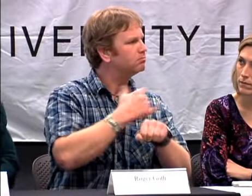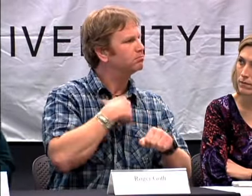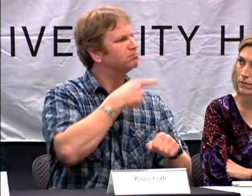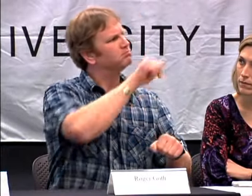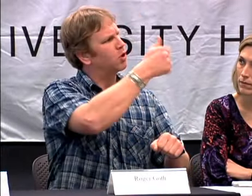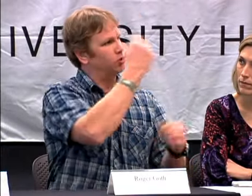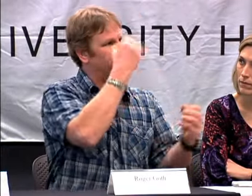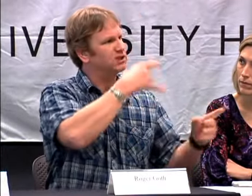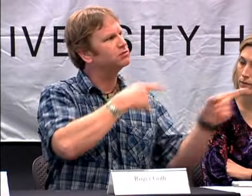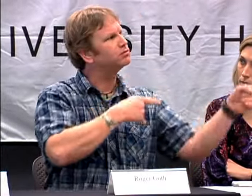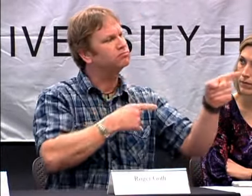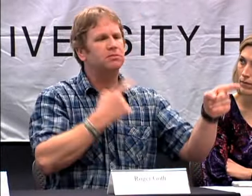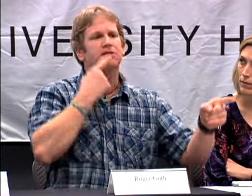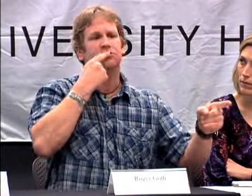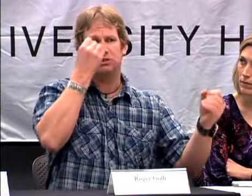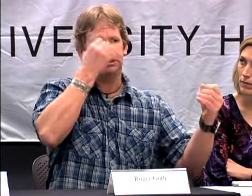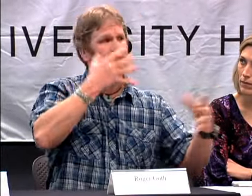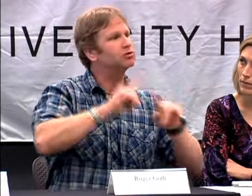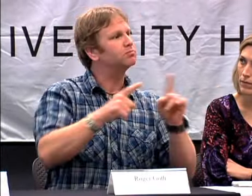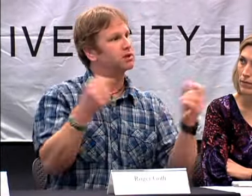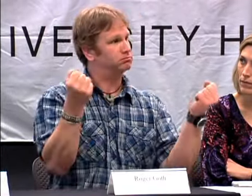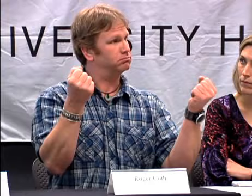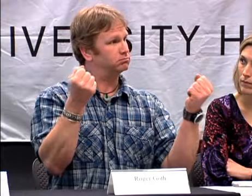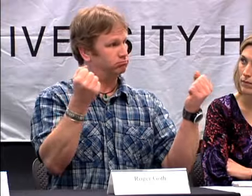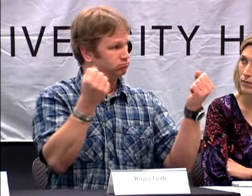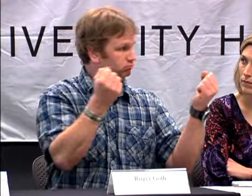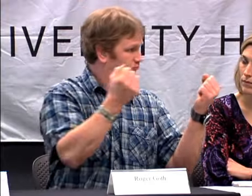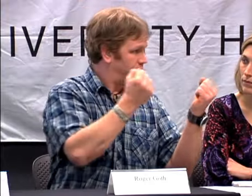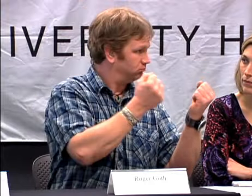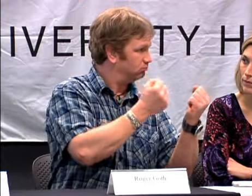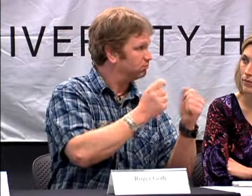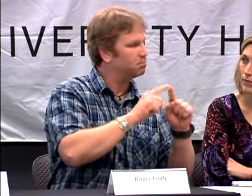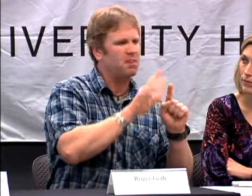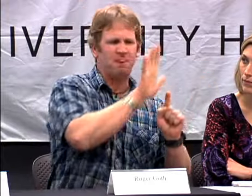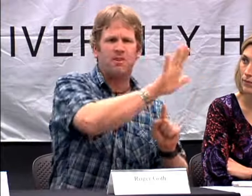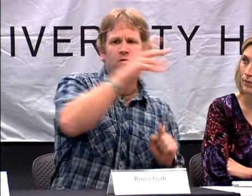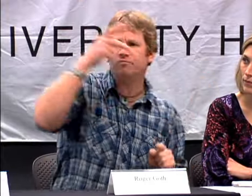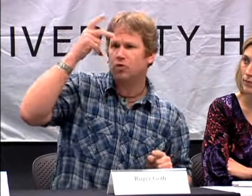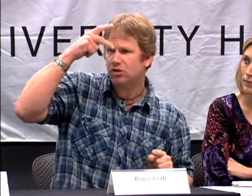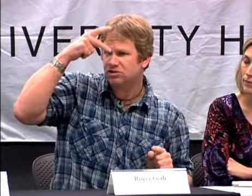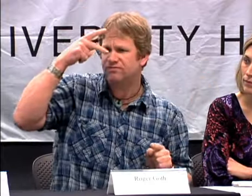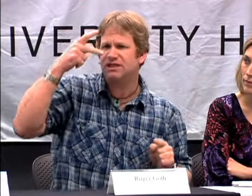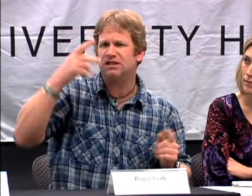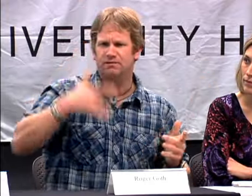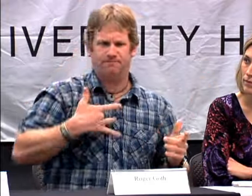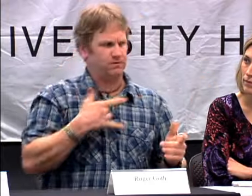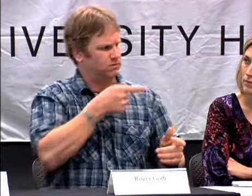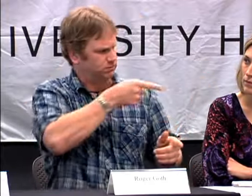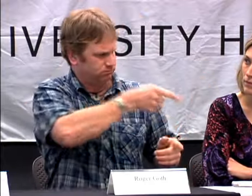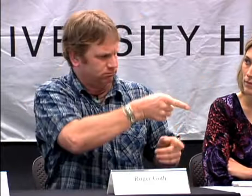AT A PAST JOB, THERE WAS A HEARING TEACHER THAT COULD SIGN, BUT THEIR